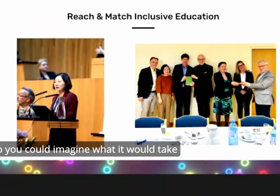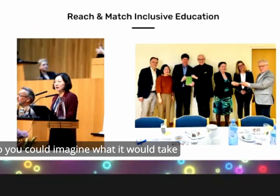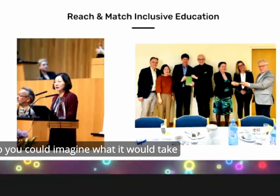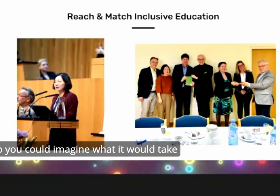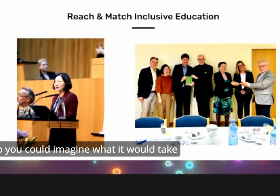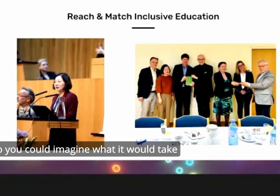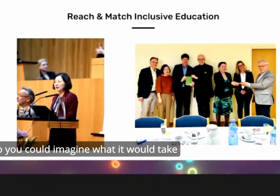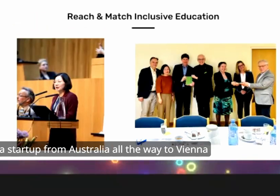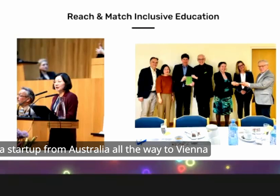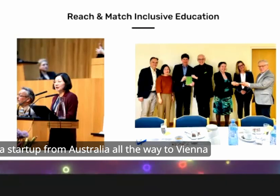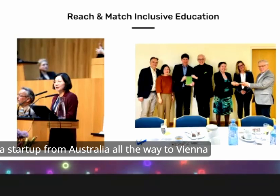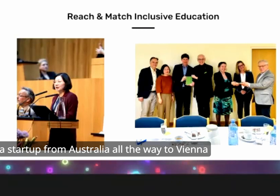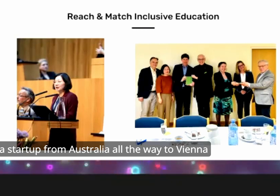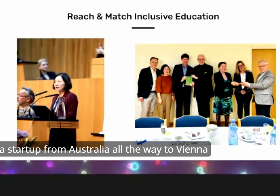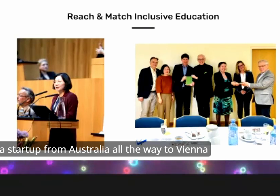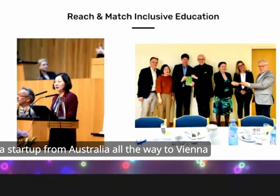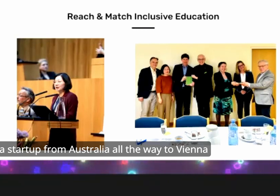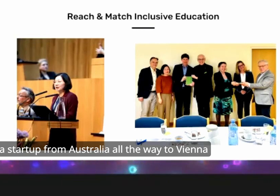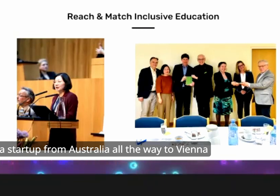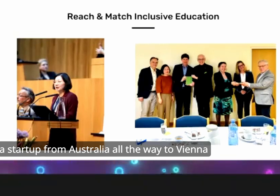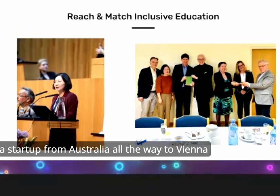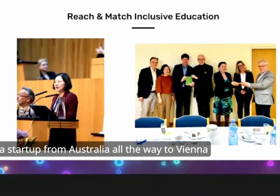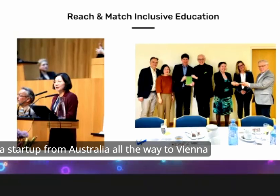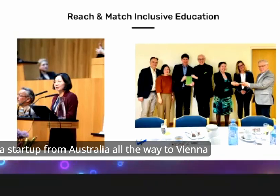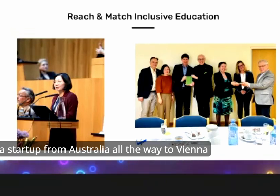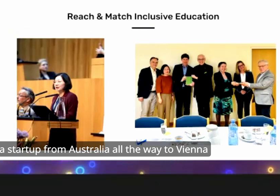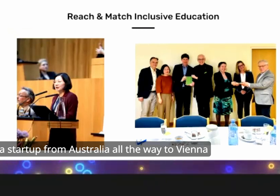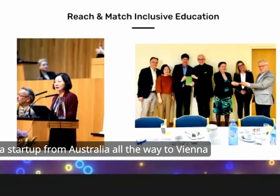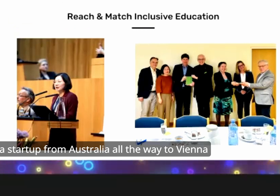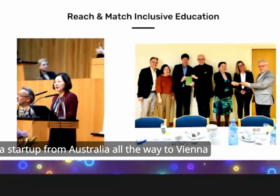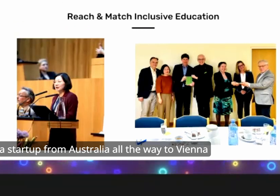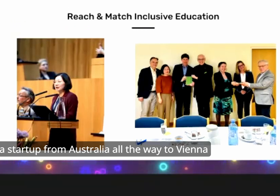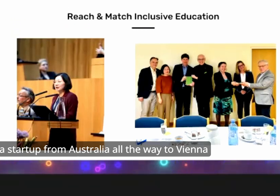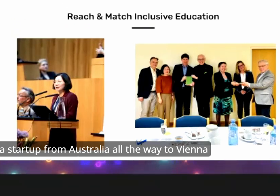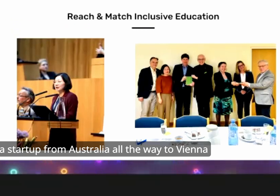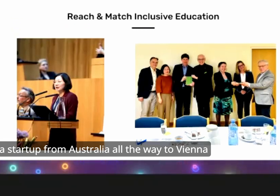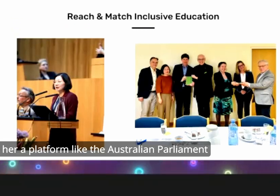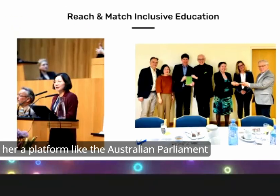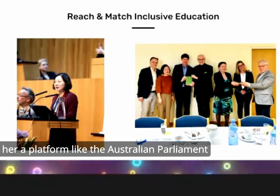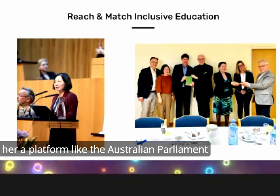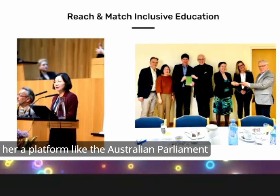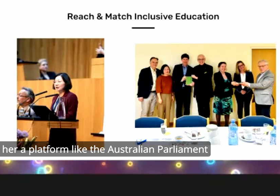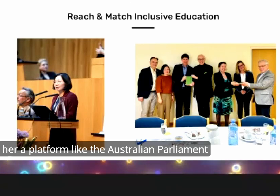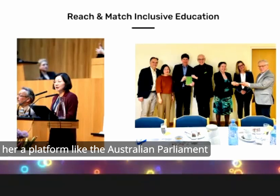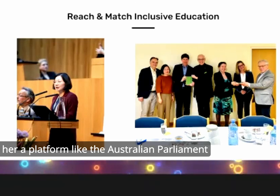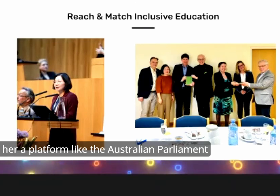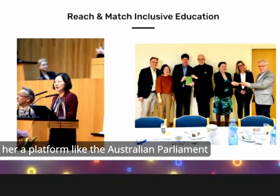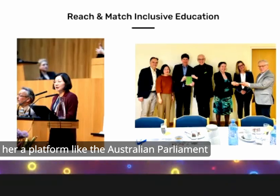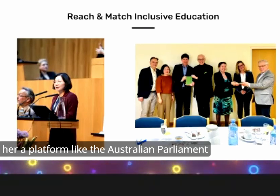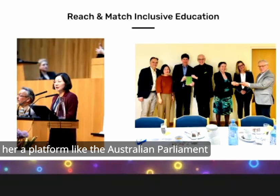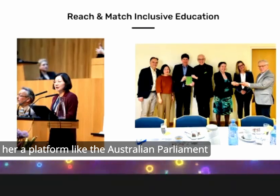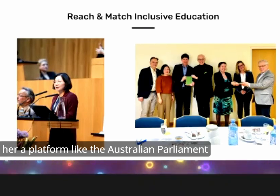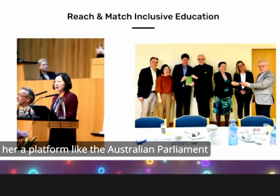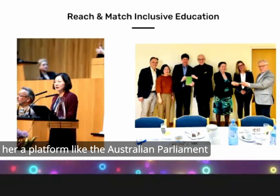would take to bring a startup from Australia all the way to Vienna and give her a platform like